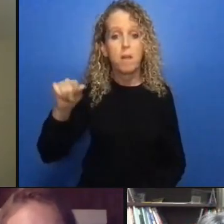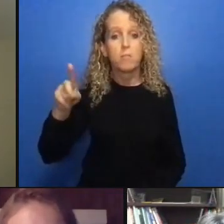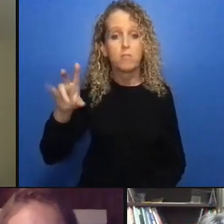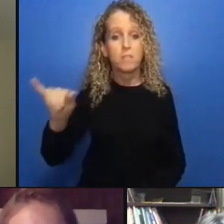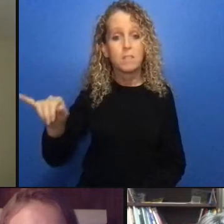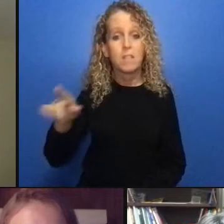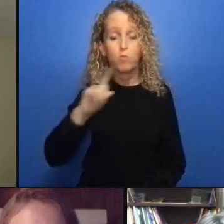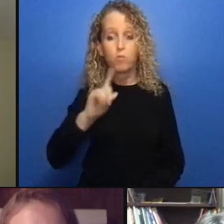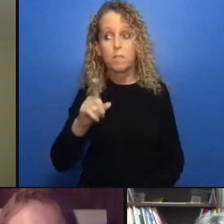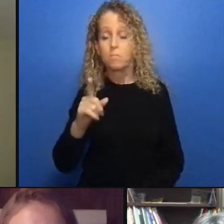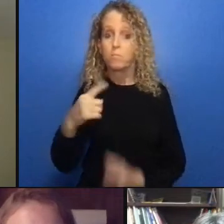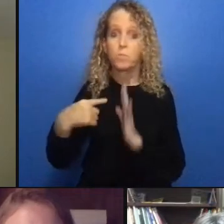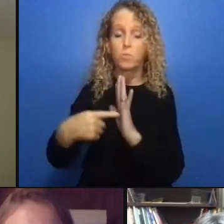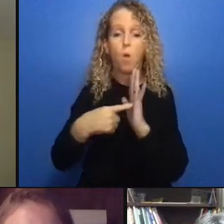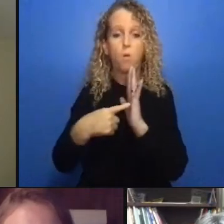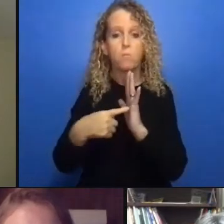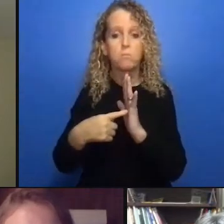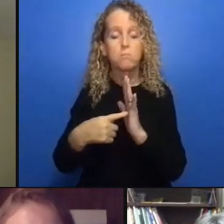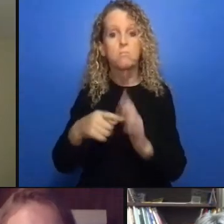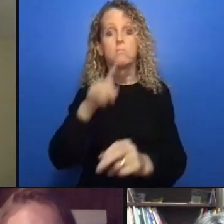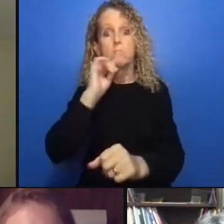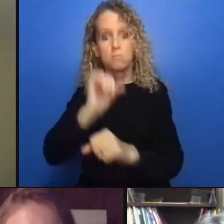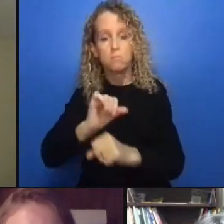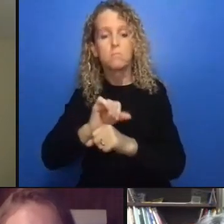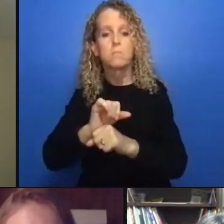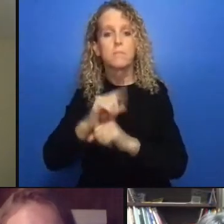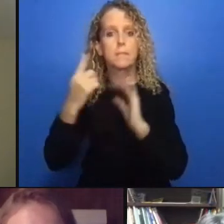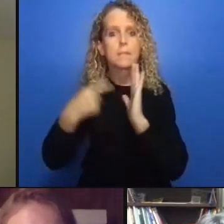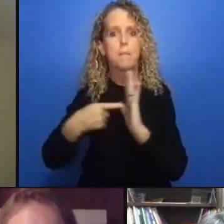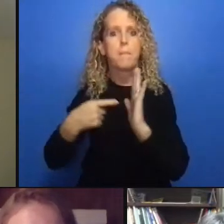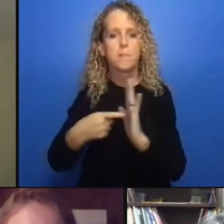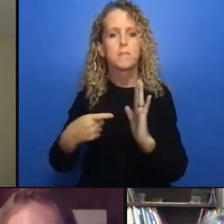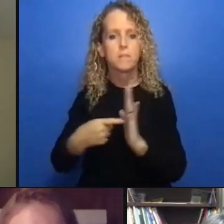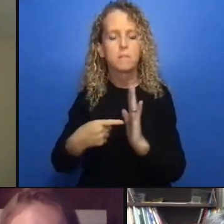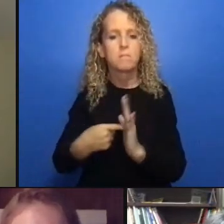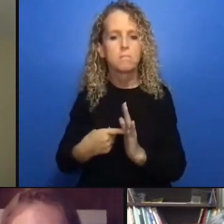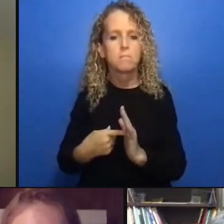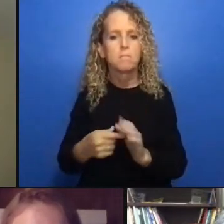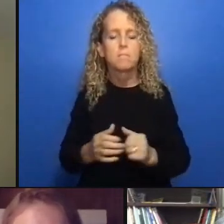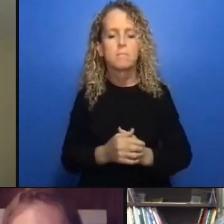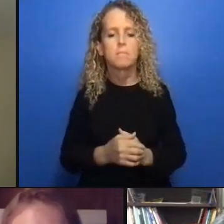for allowing the individuals in the community they considered the conditions in prison including the